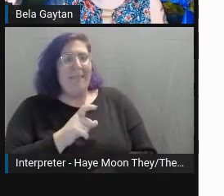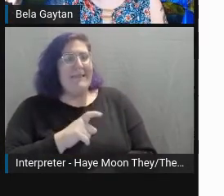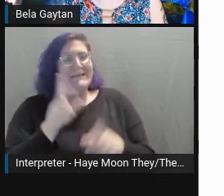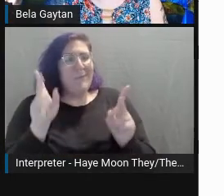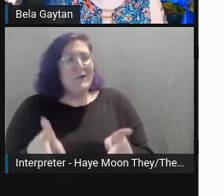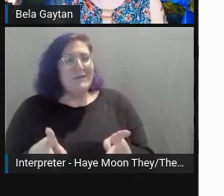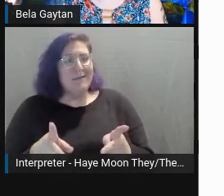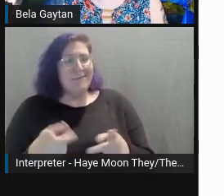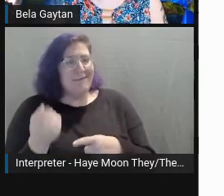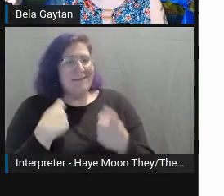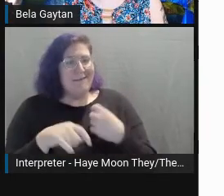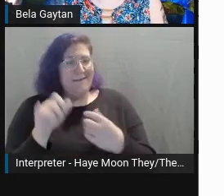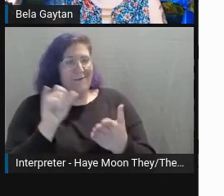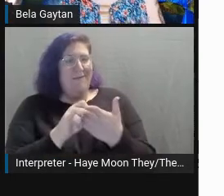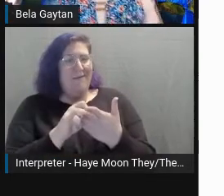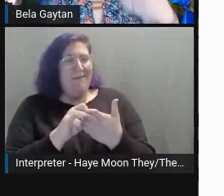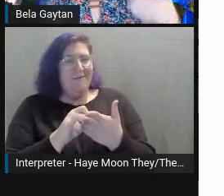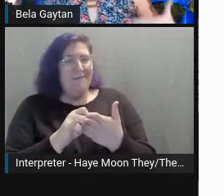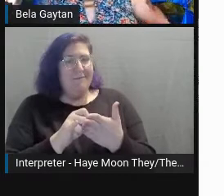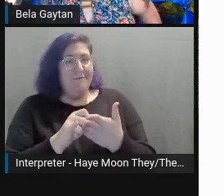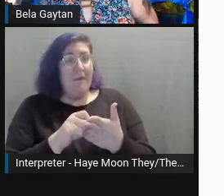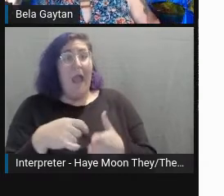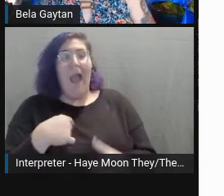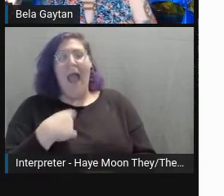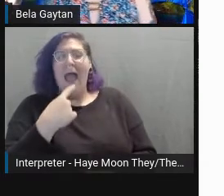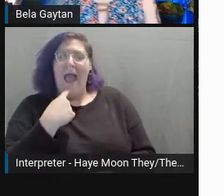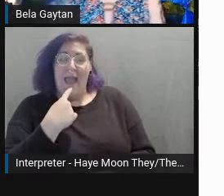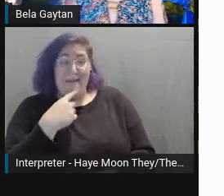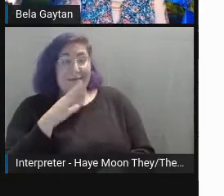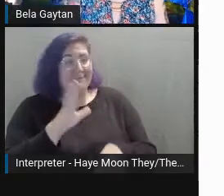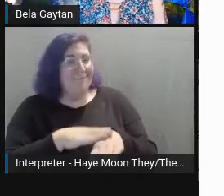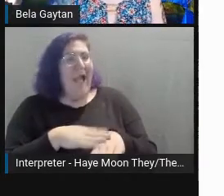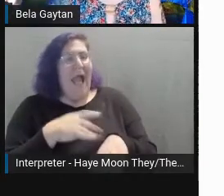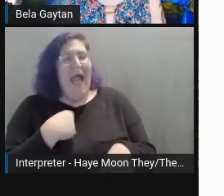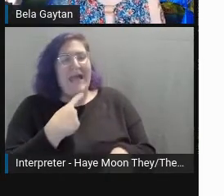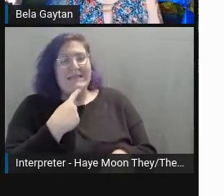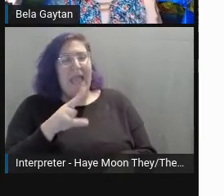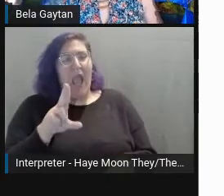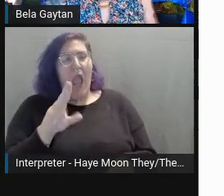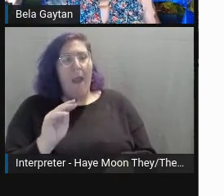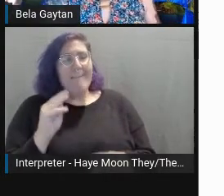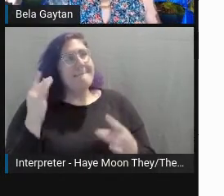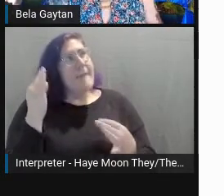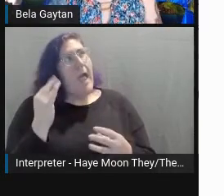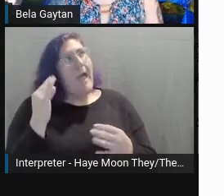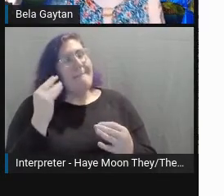I say um a lot too, I'm noticing that and I clicked again. Let me go back.